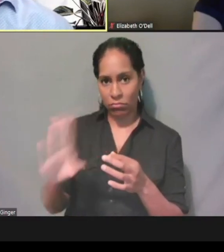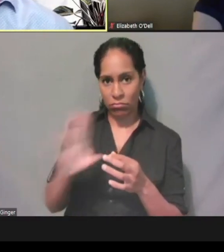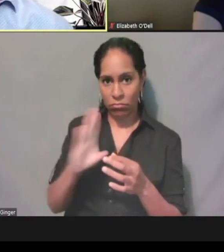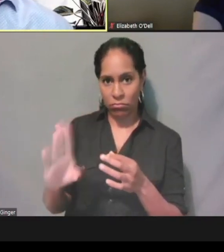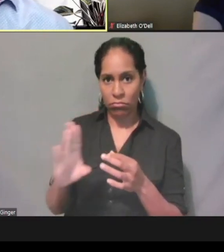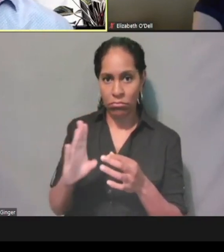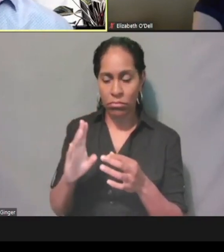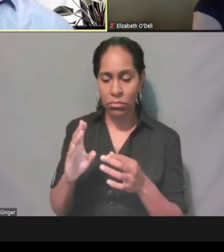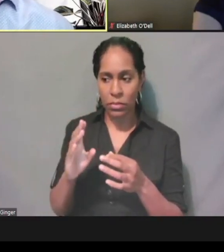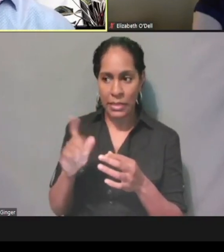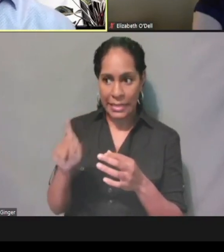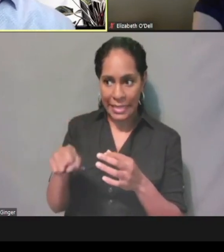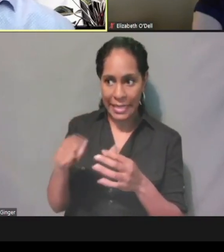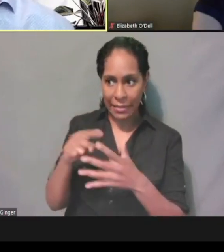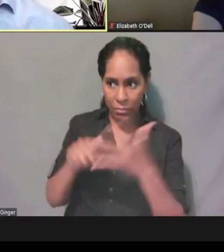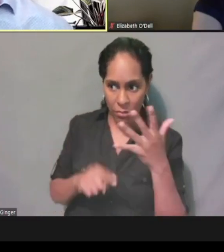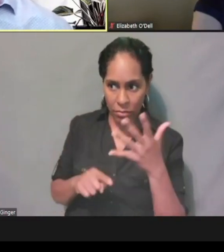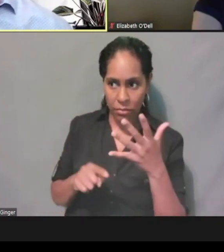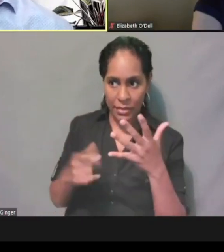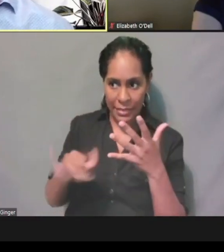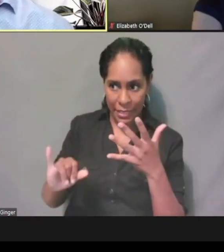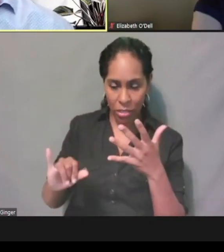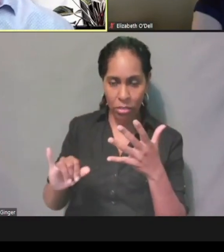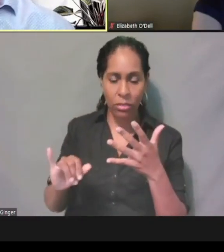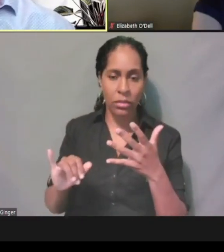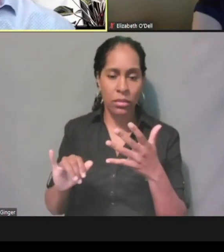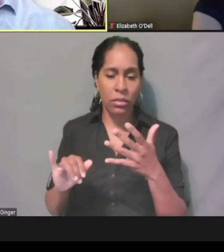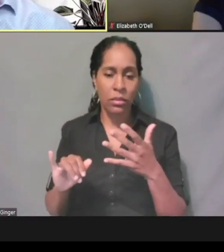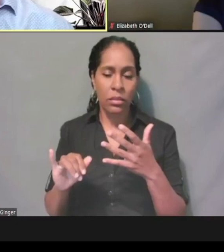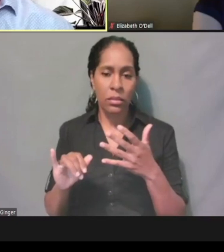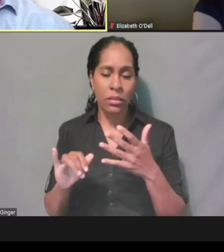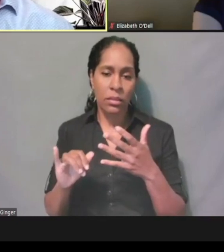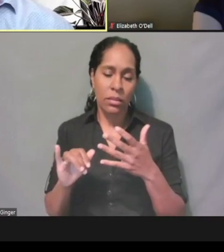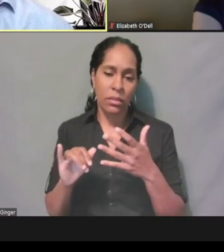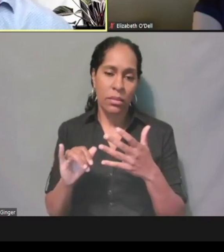they still have to send the legal notice in the mail